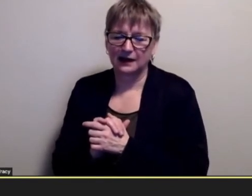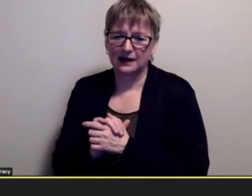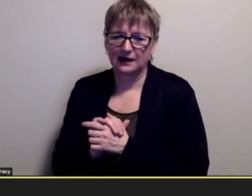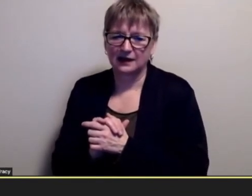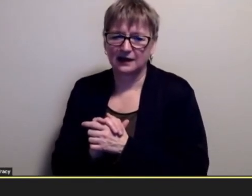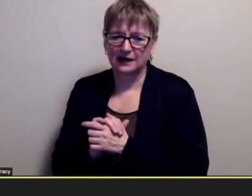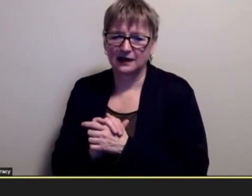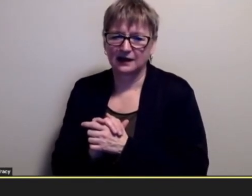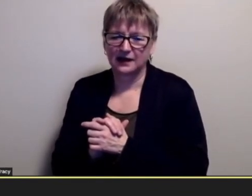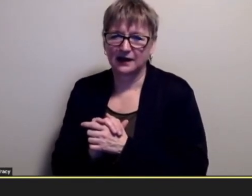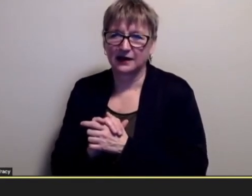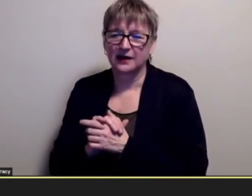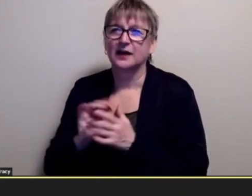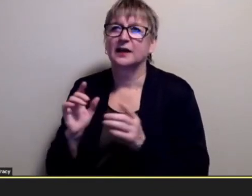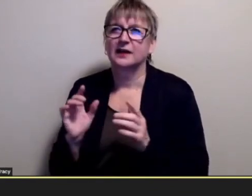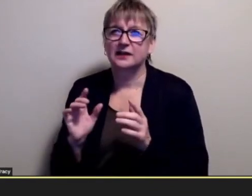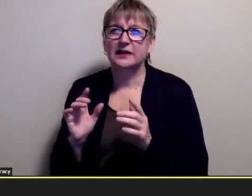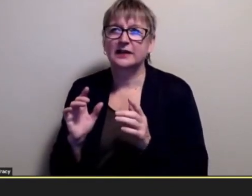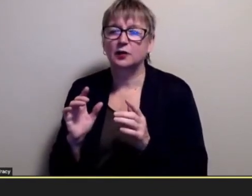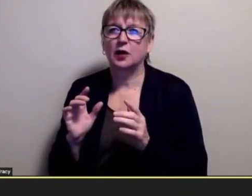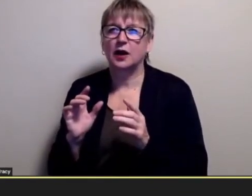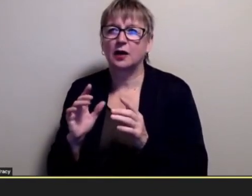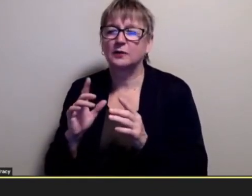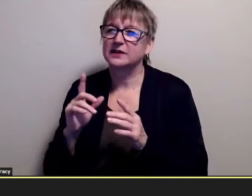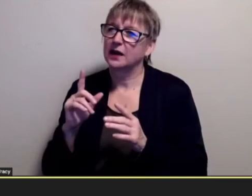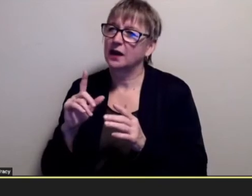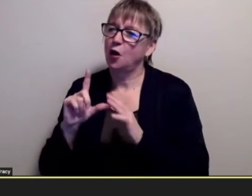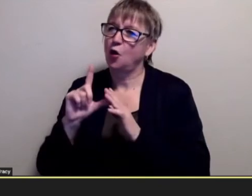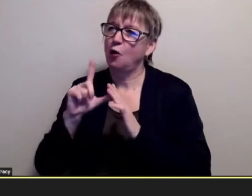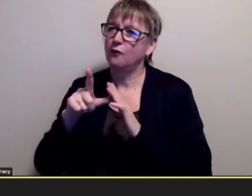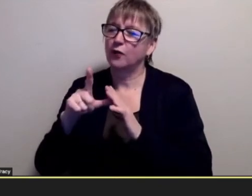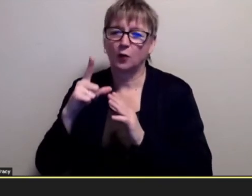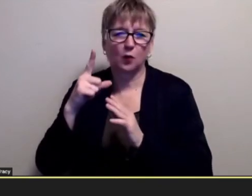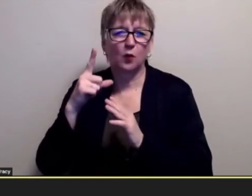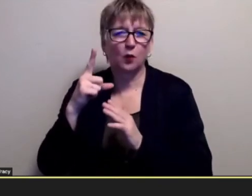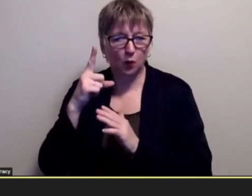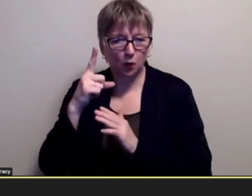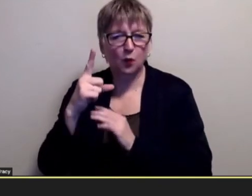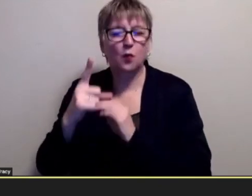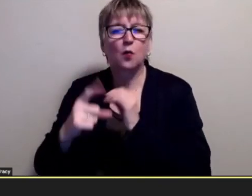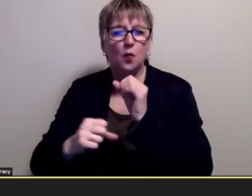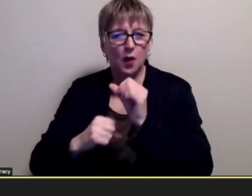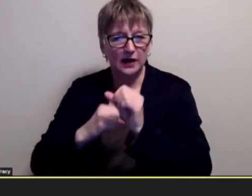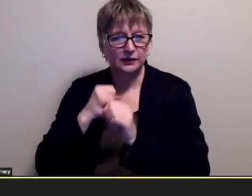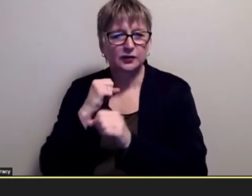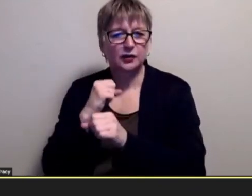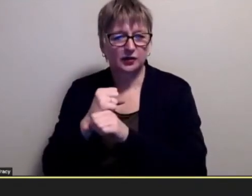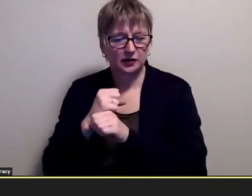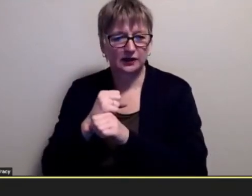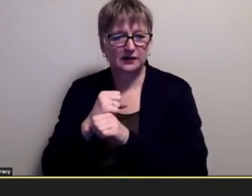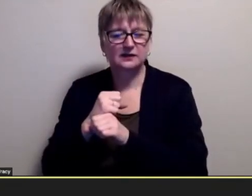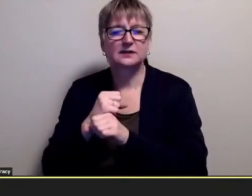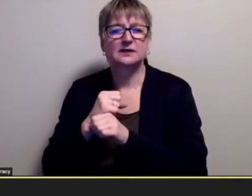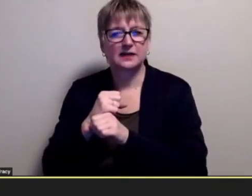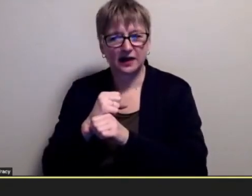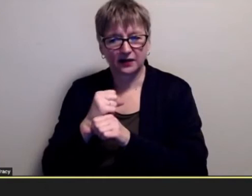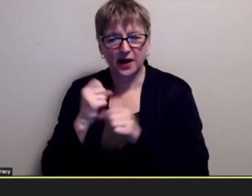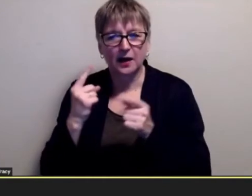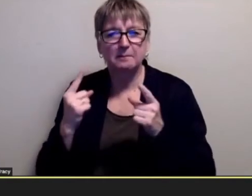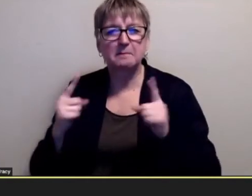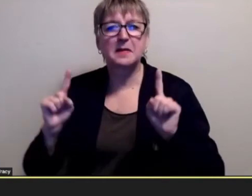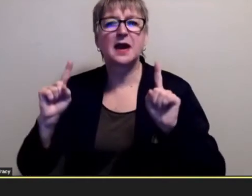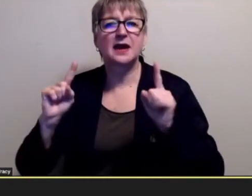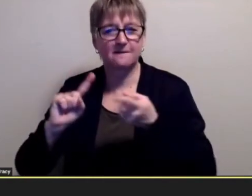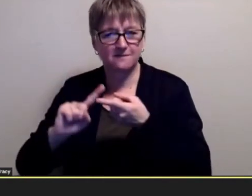over one year it you know it took me about over one year to convince friends and you know 2010